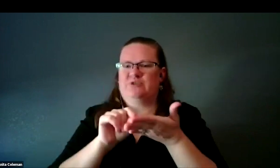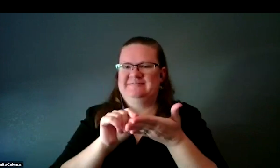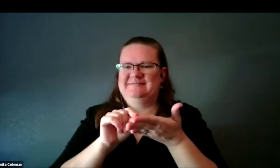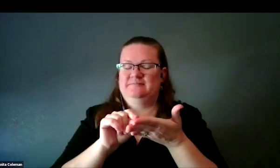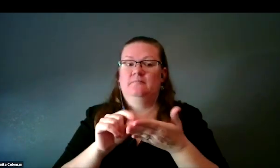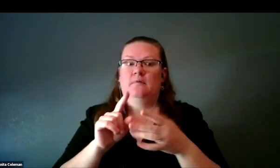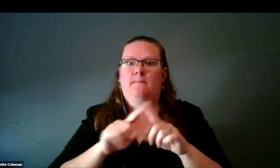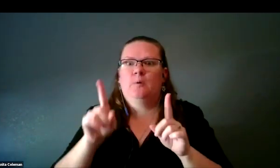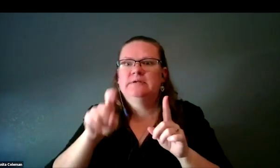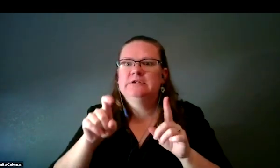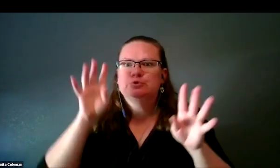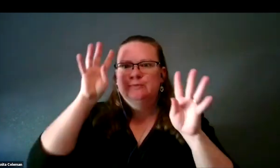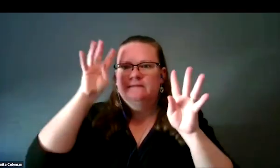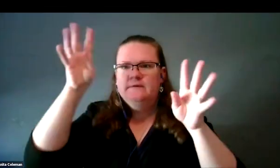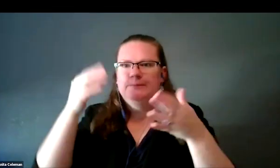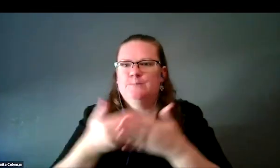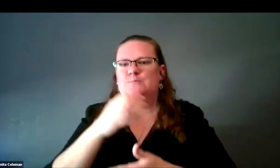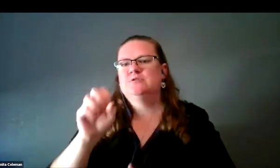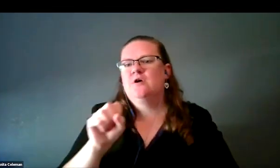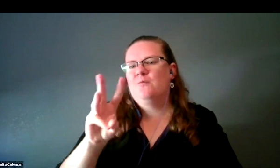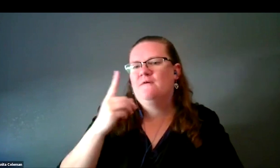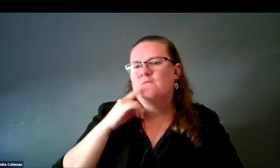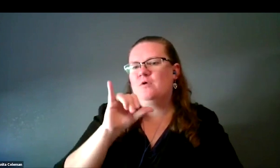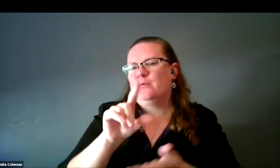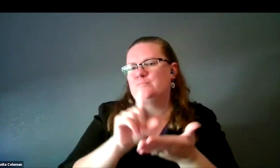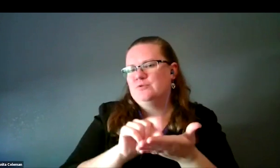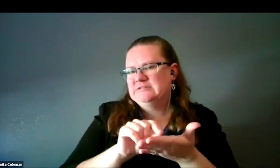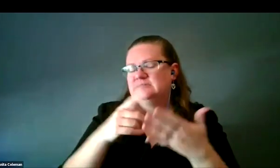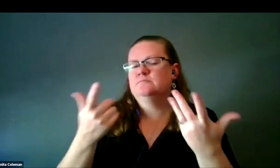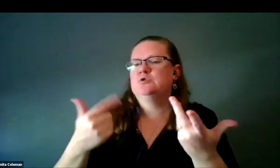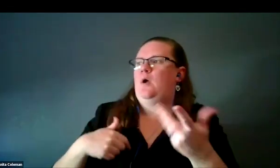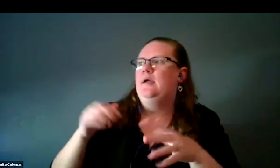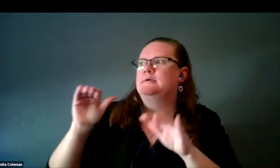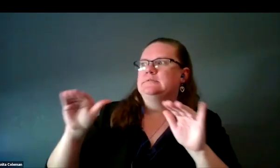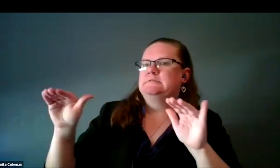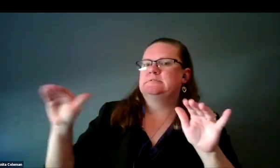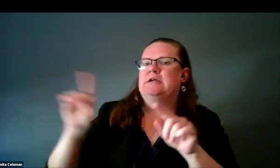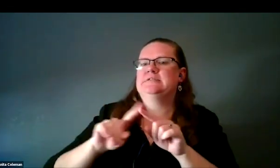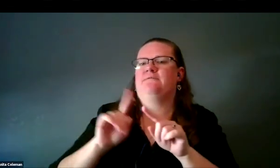We needed some software to create the prints, and so I enlisted several software engineers